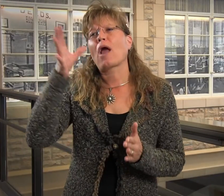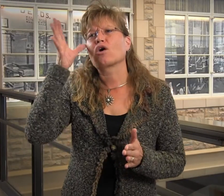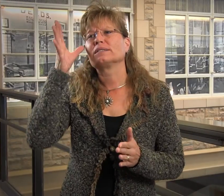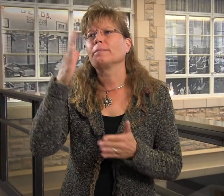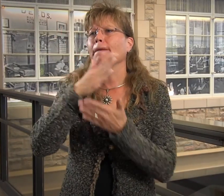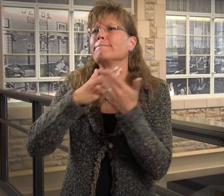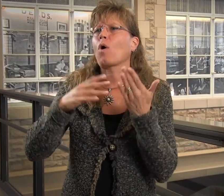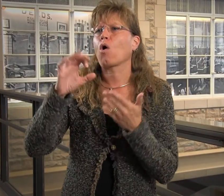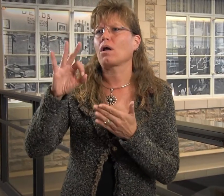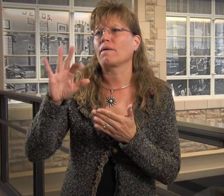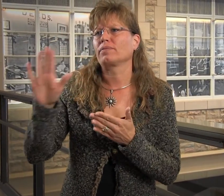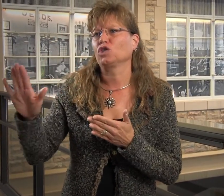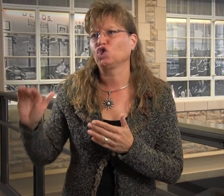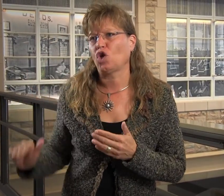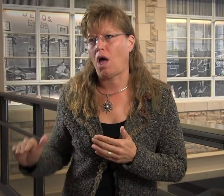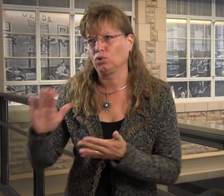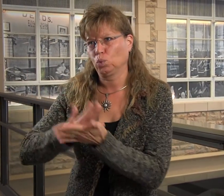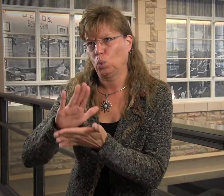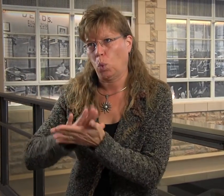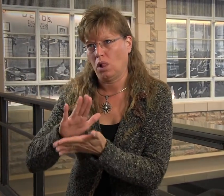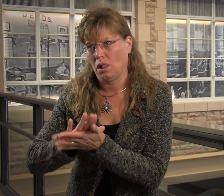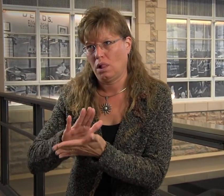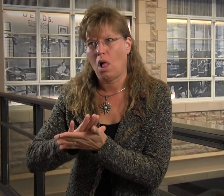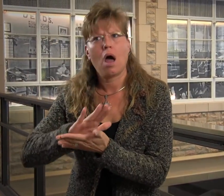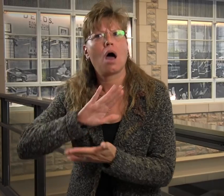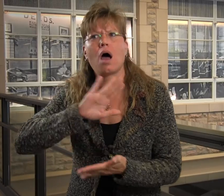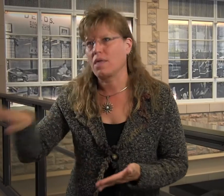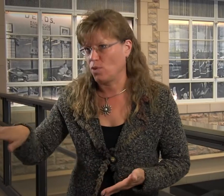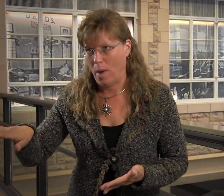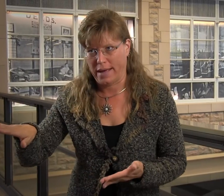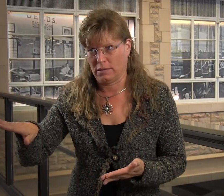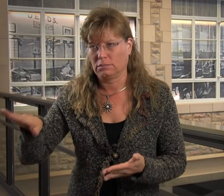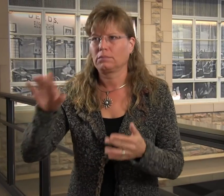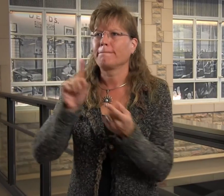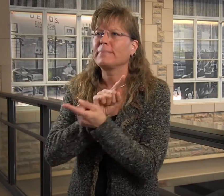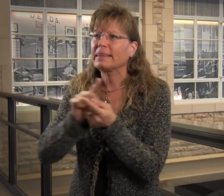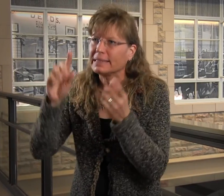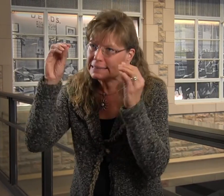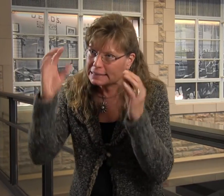I encourage parents to be part of their child's educational experience, the entire educational